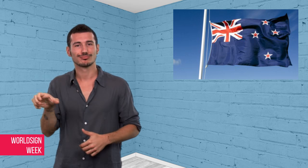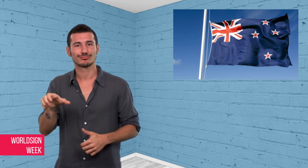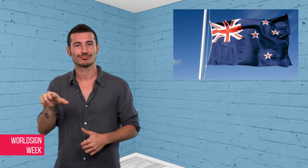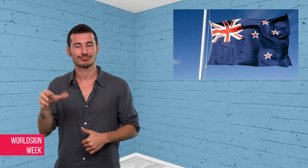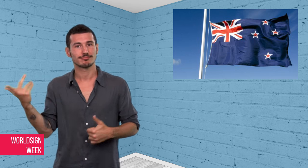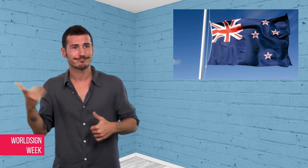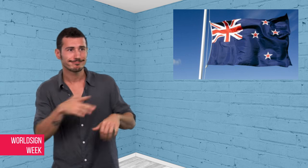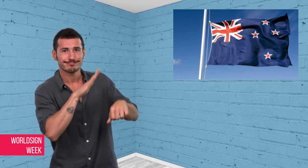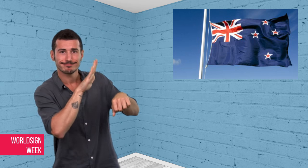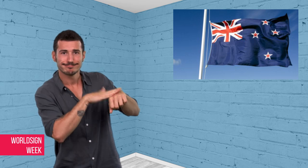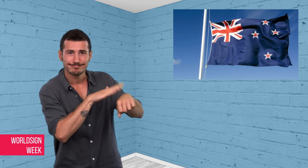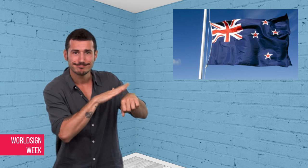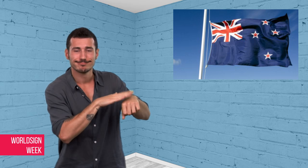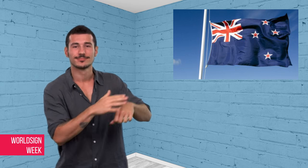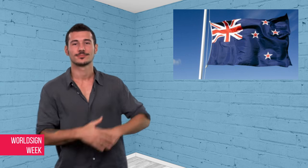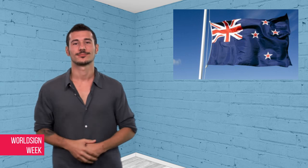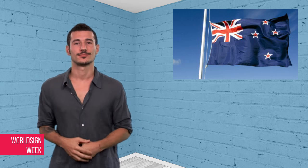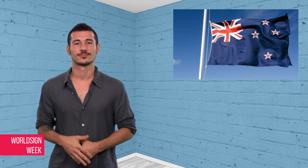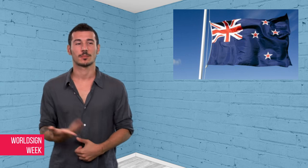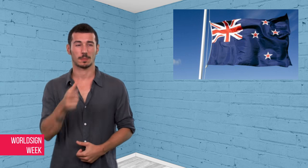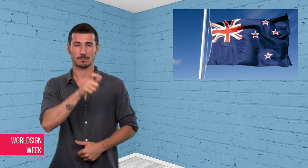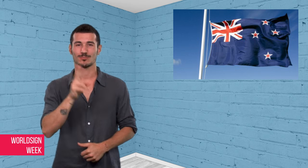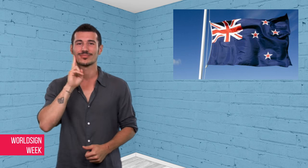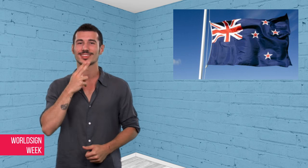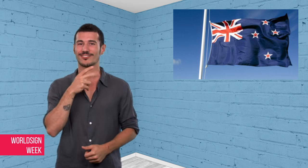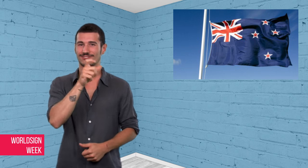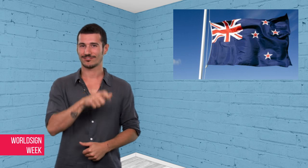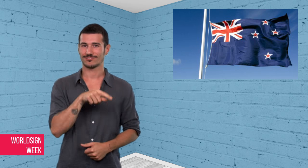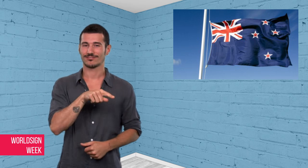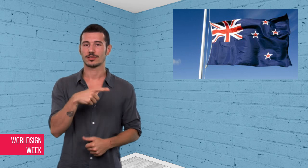door or his vibrating cell-phone.